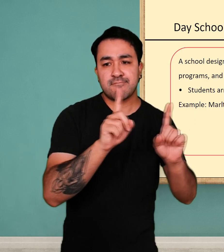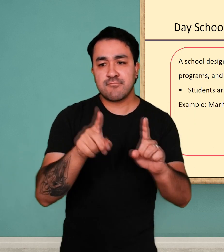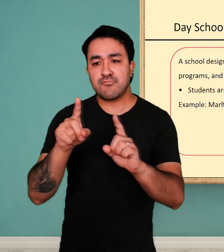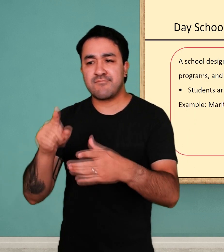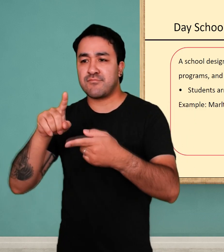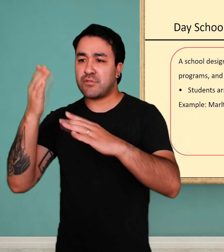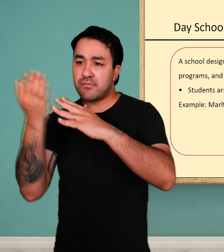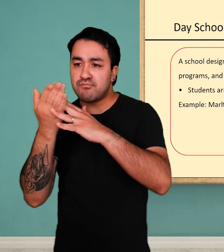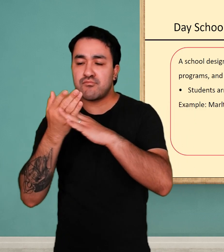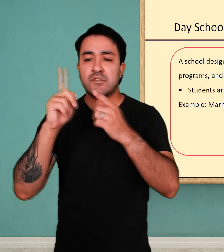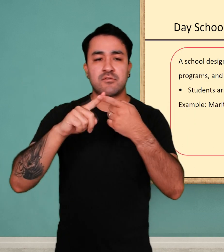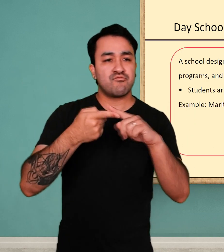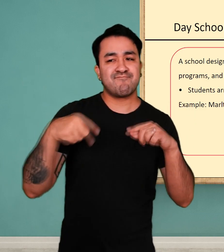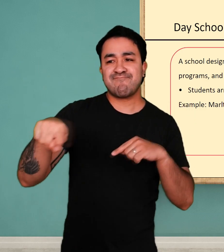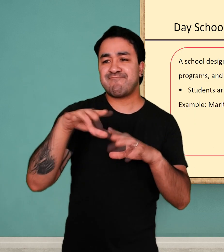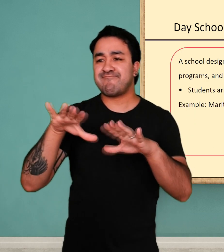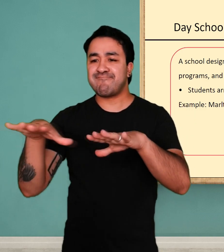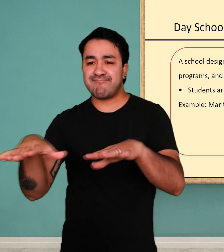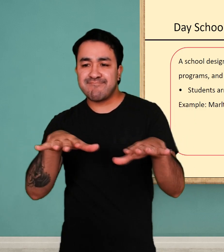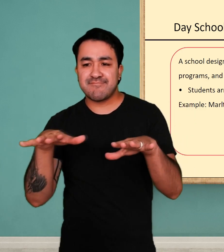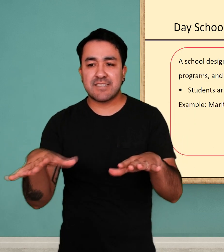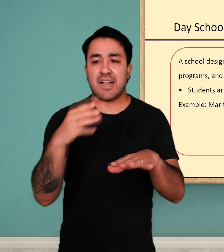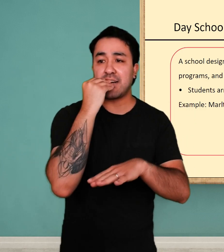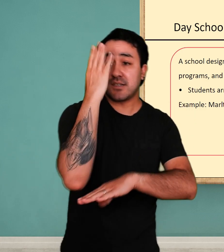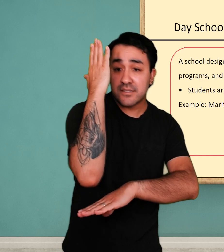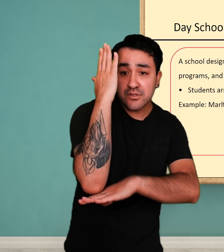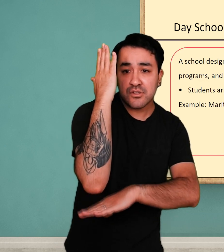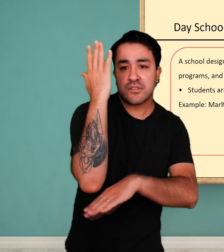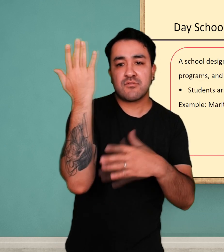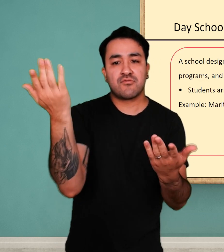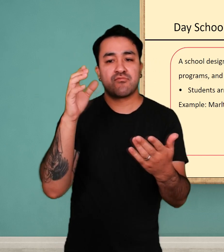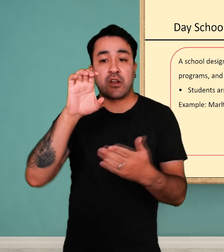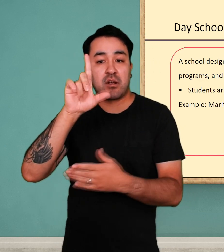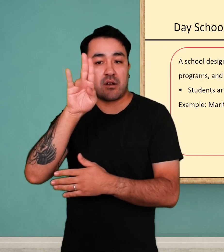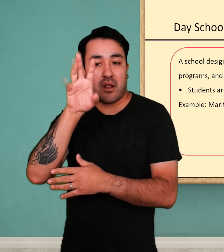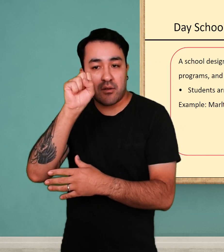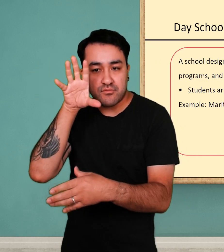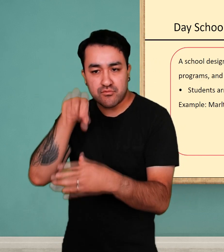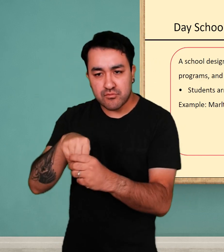classes, hang out with friends during breaks, participate in clubs, and leave in the afternoon.